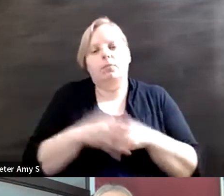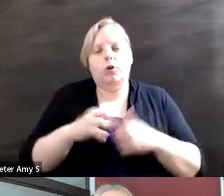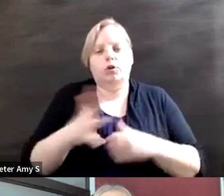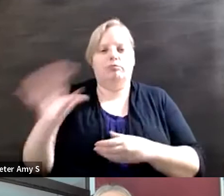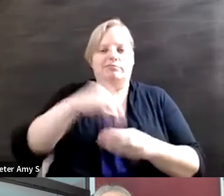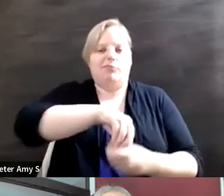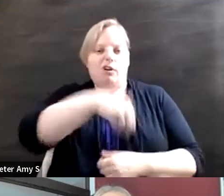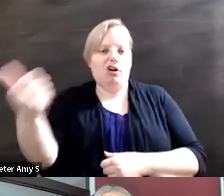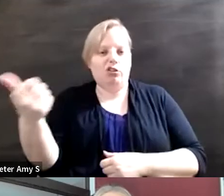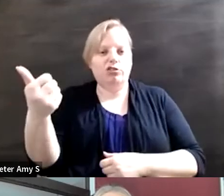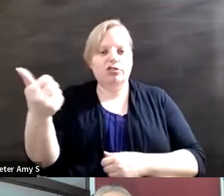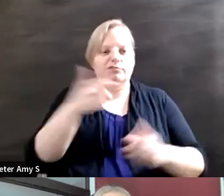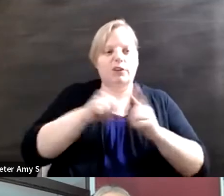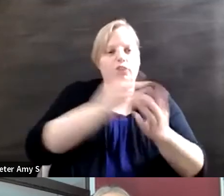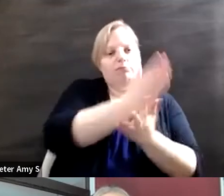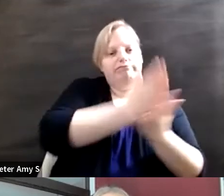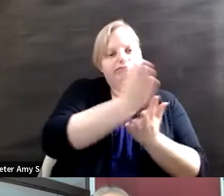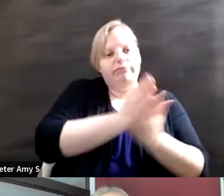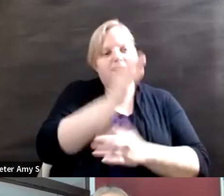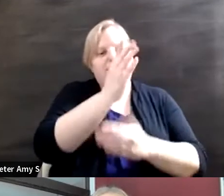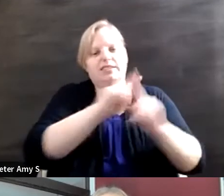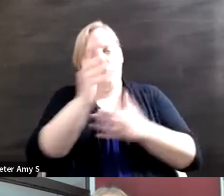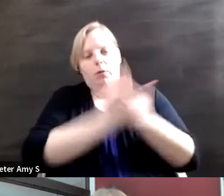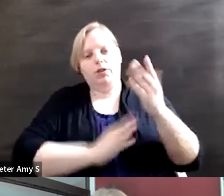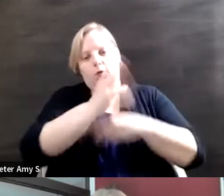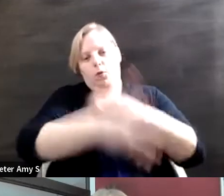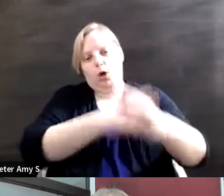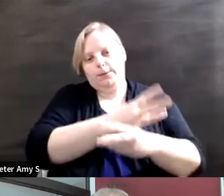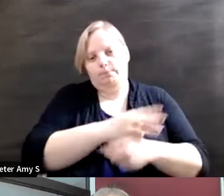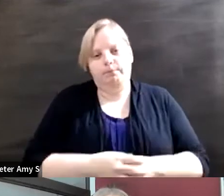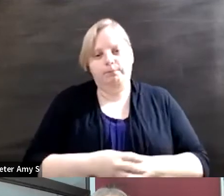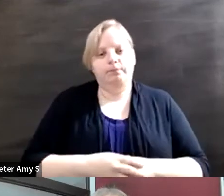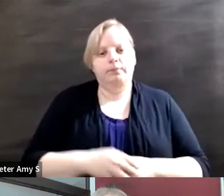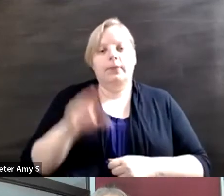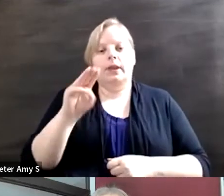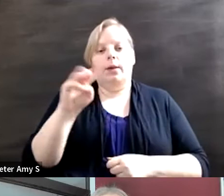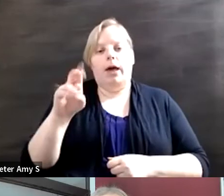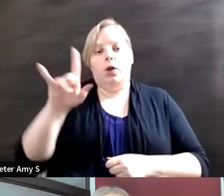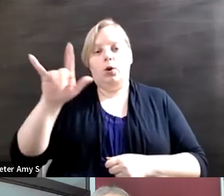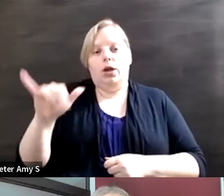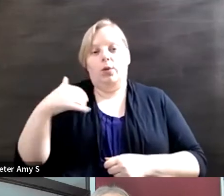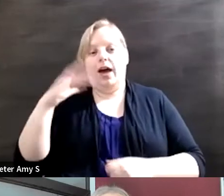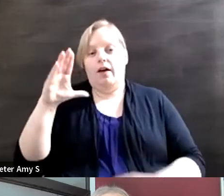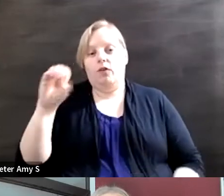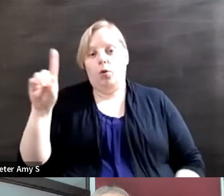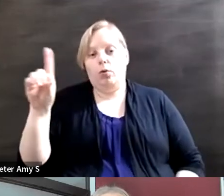in other areas of the globe. Yeah we also have CODA that came out just this year and and it's